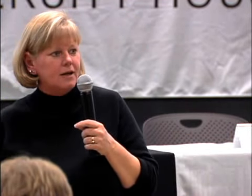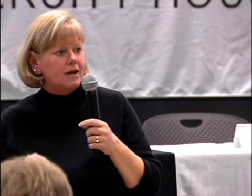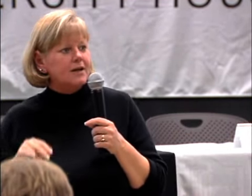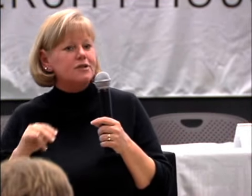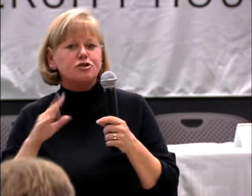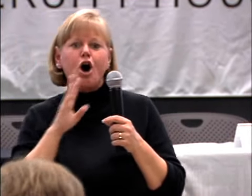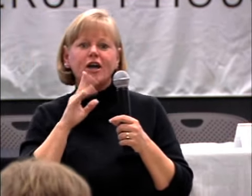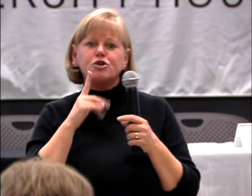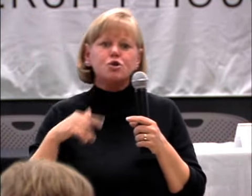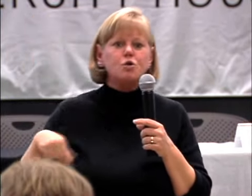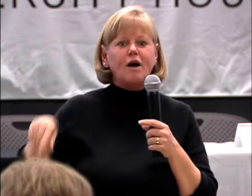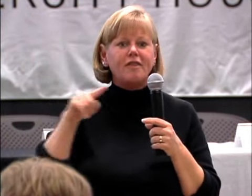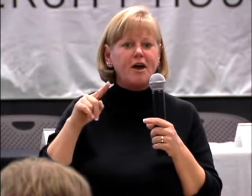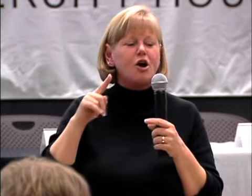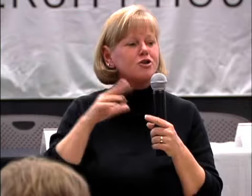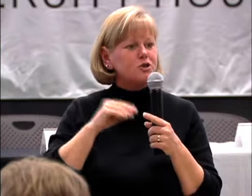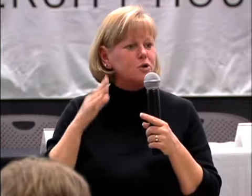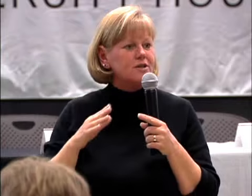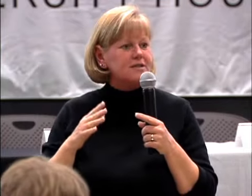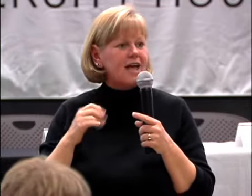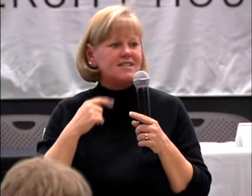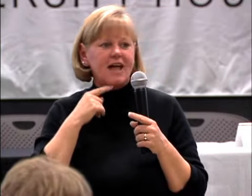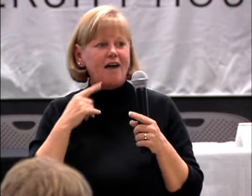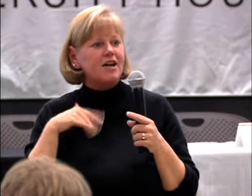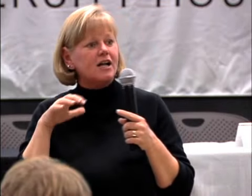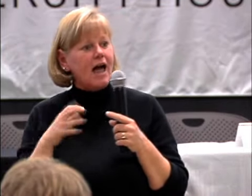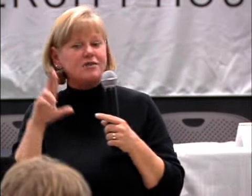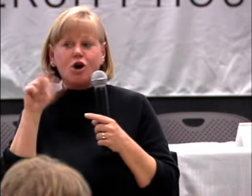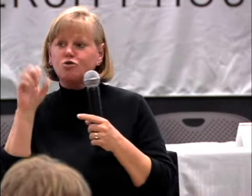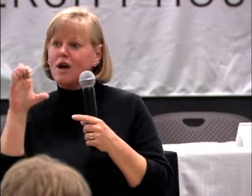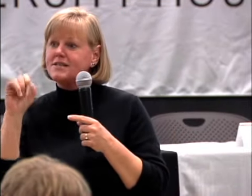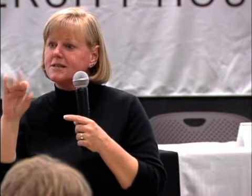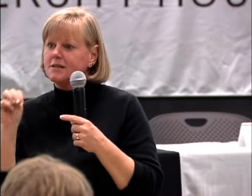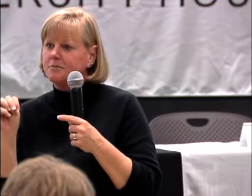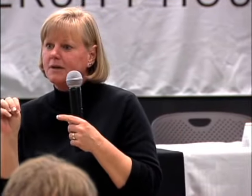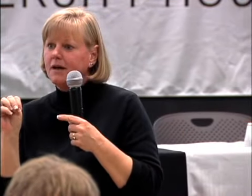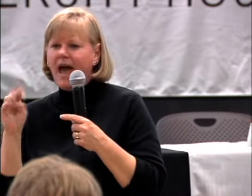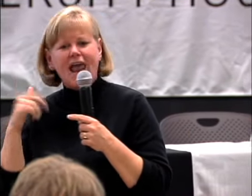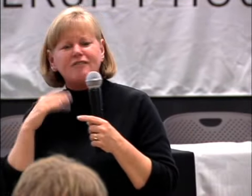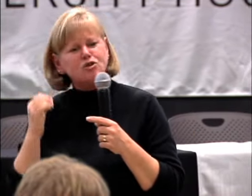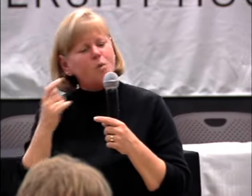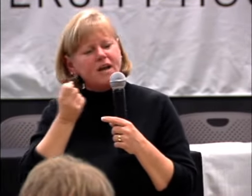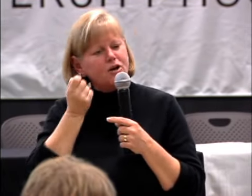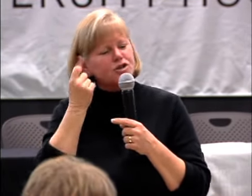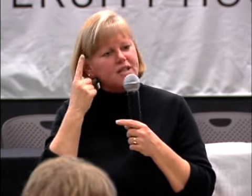UNIVERSITY HAVING A CLASS ON RACISM AND HAVING NOBODY UNDERSTAND WHAT